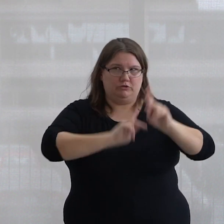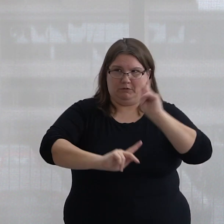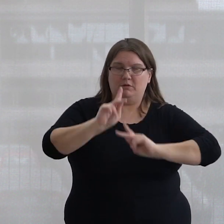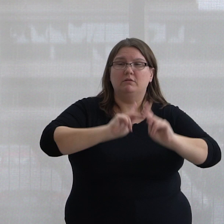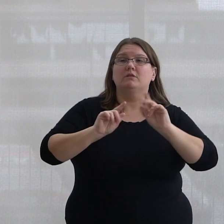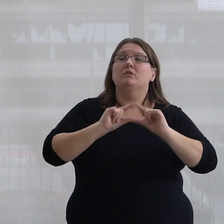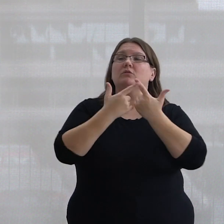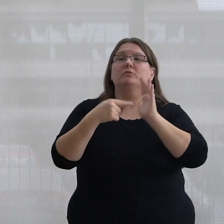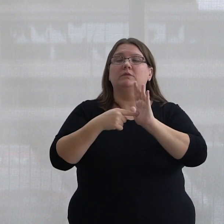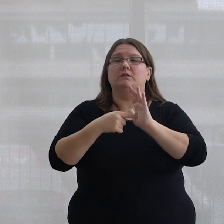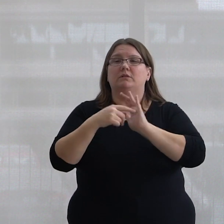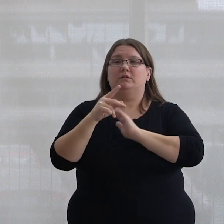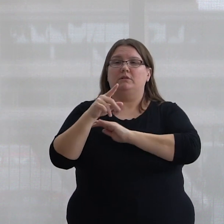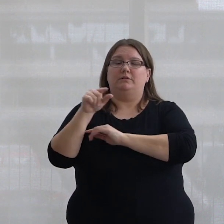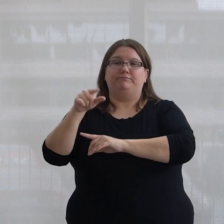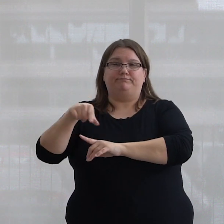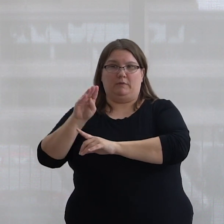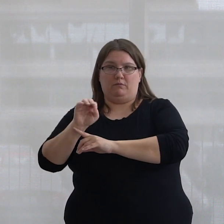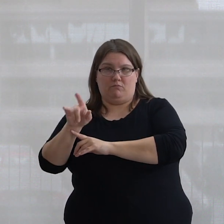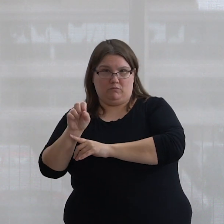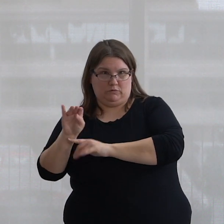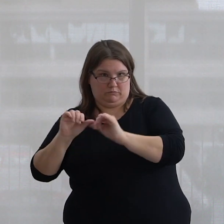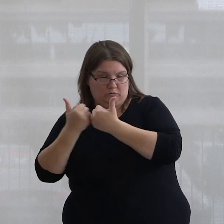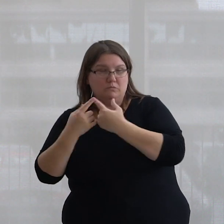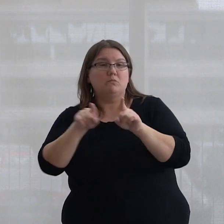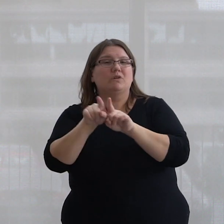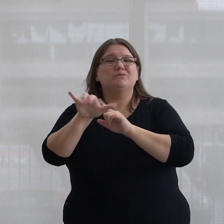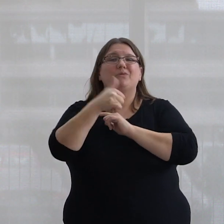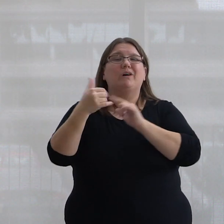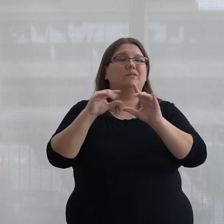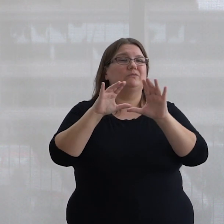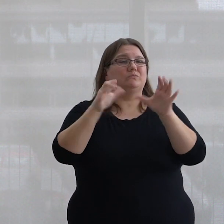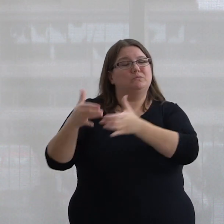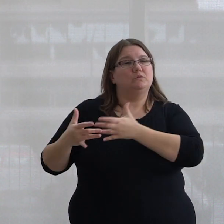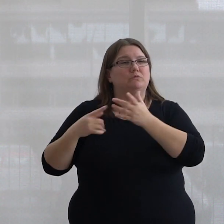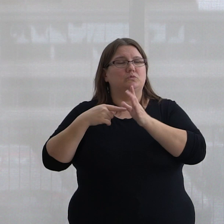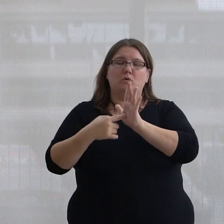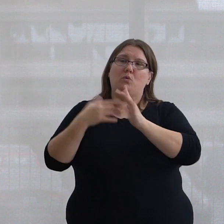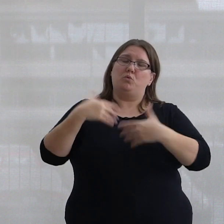Groups such as QUMSA and other clubs here on campus represent allyship and inclusion at its finest.